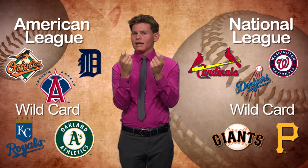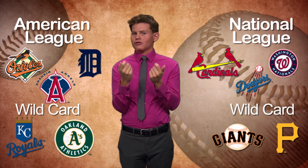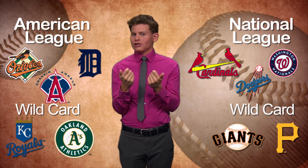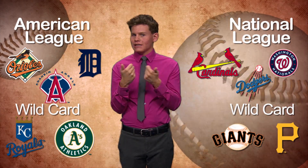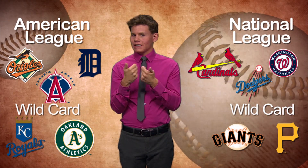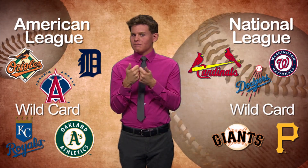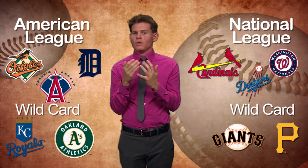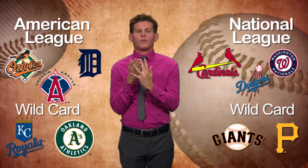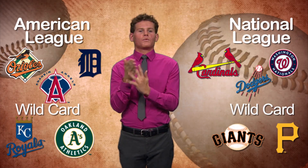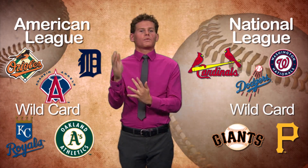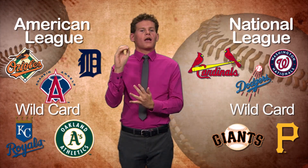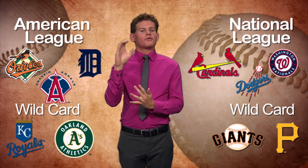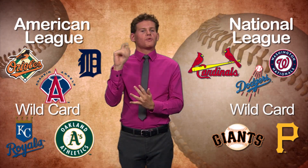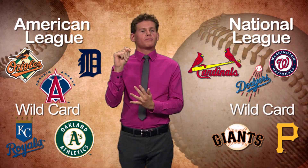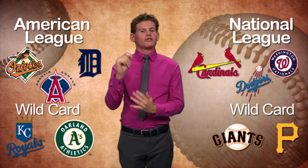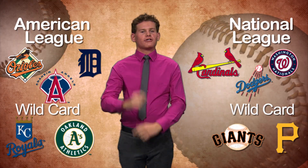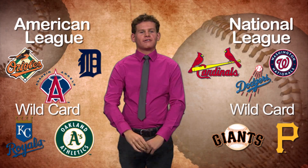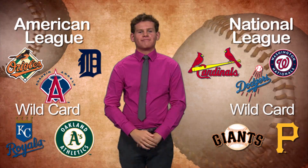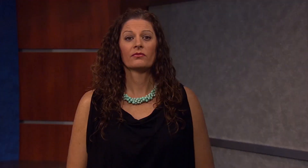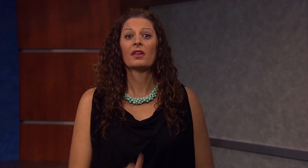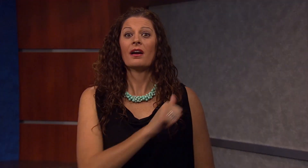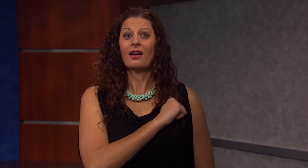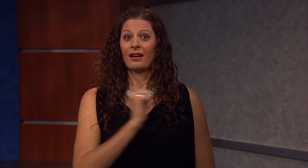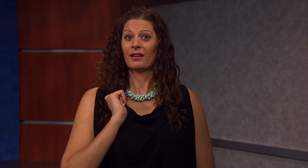games throughout October.